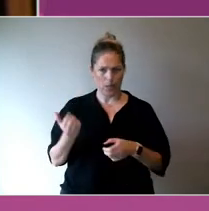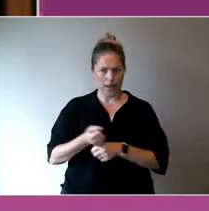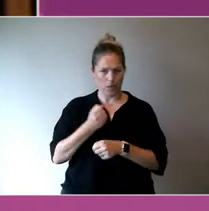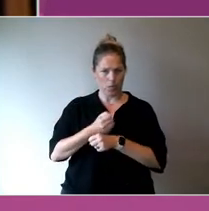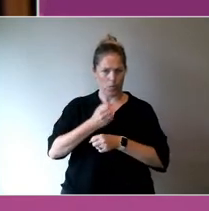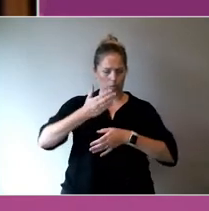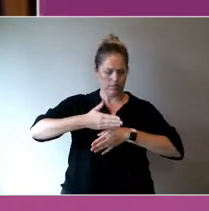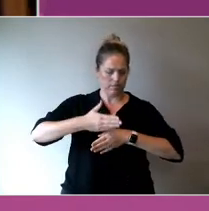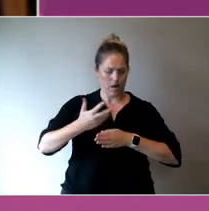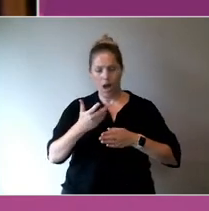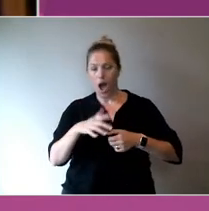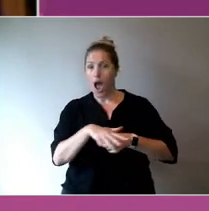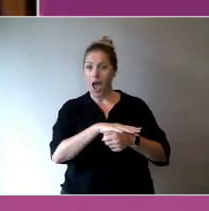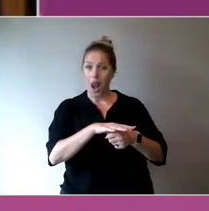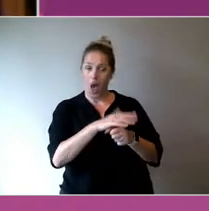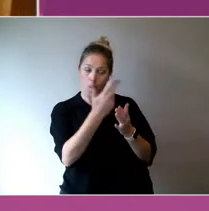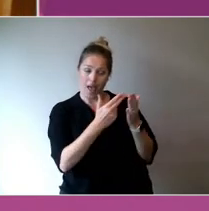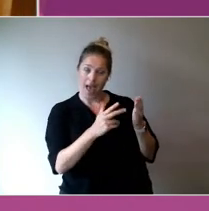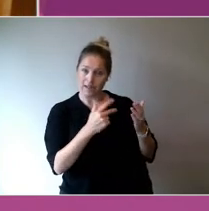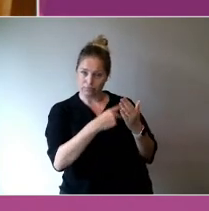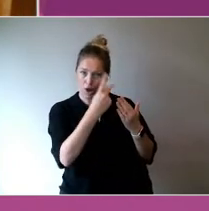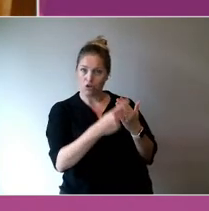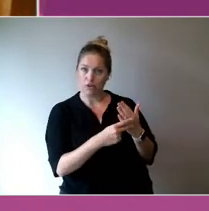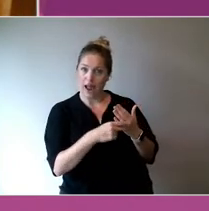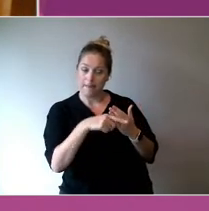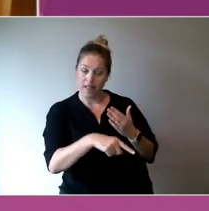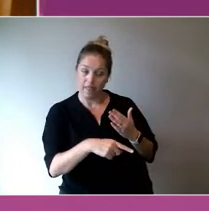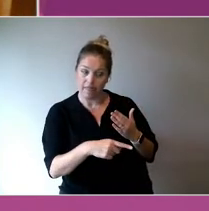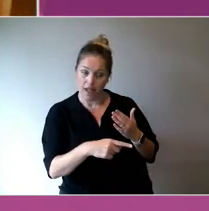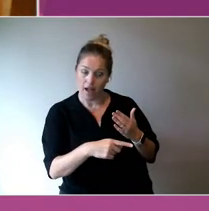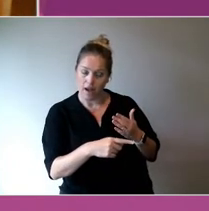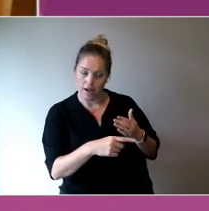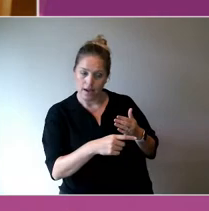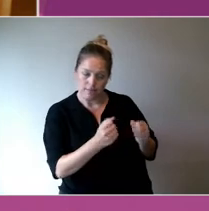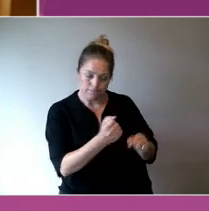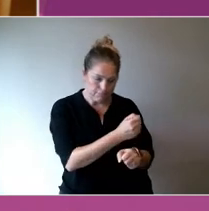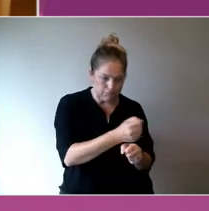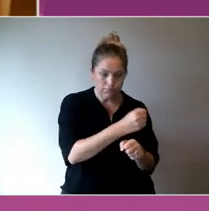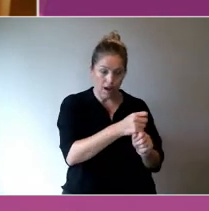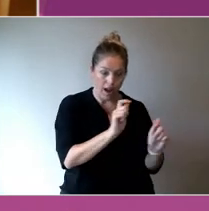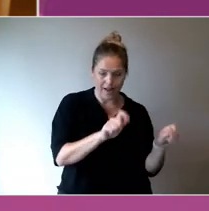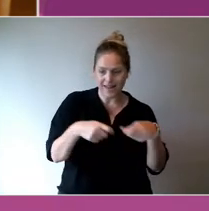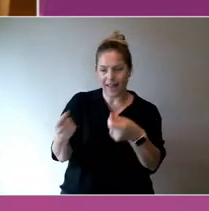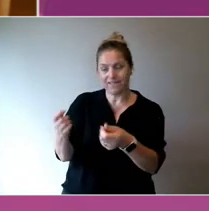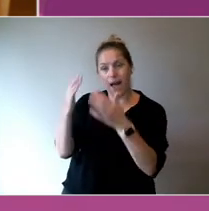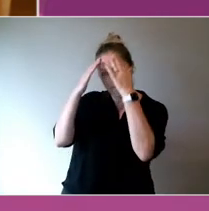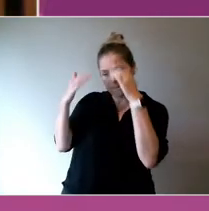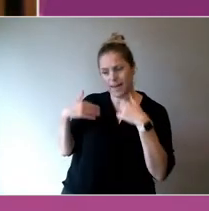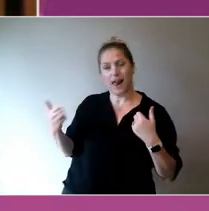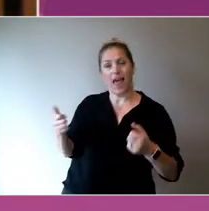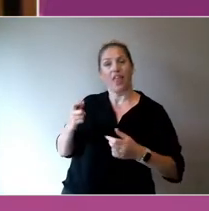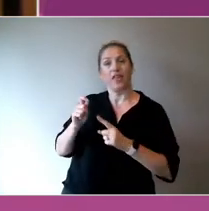them in a model that then delivered arts and mental health combined projects within the community. They were really successful.